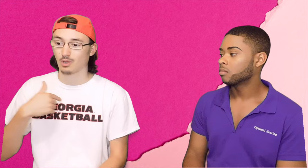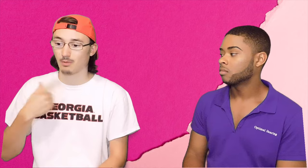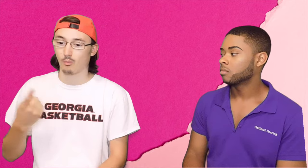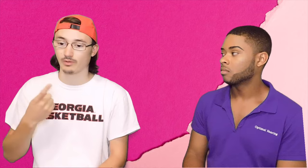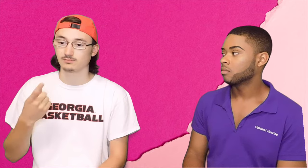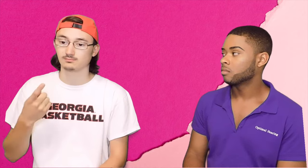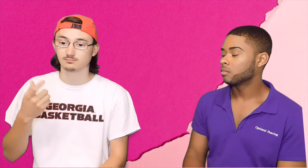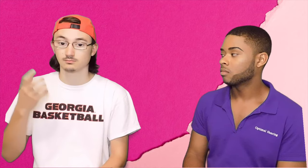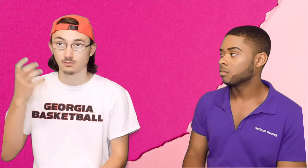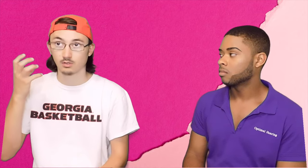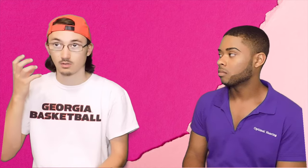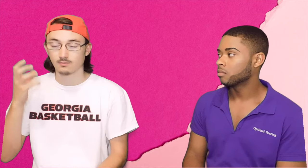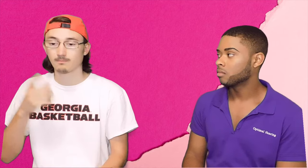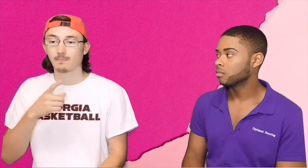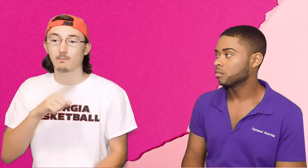I'm always you know